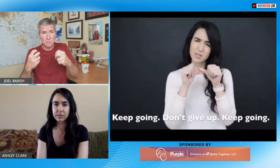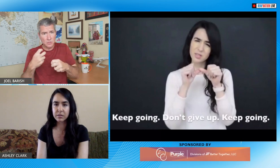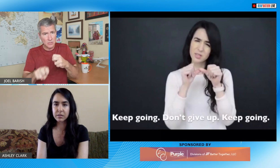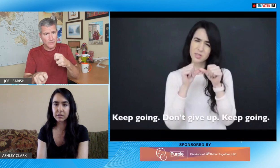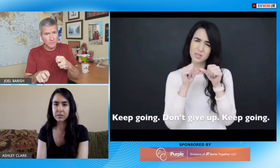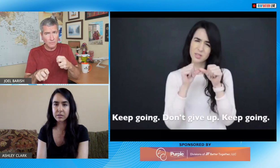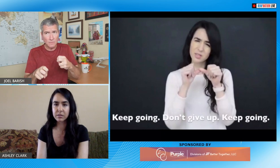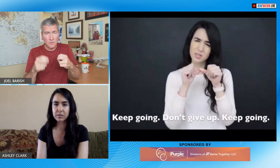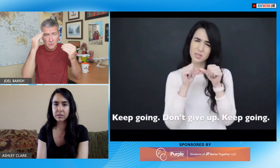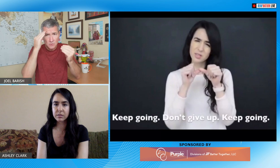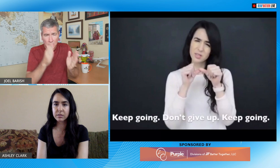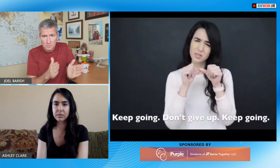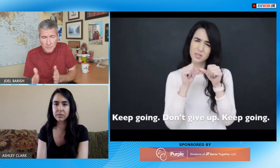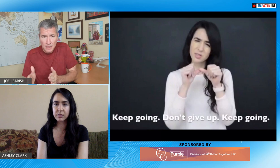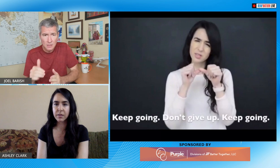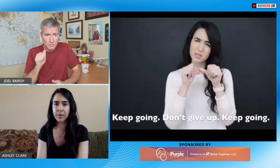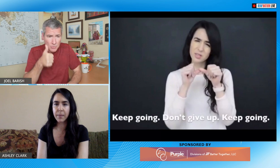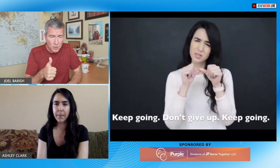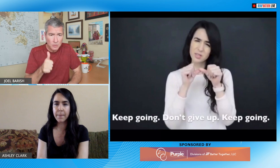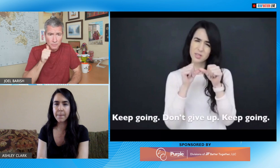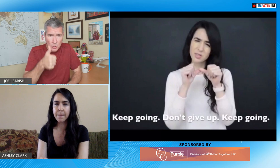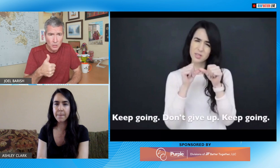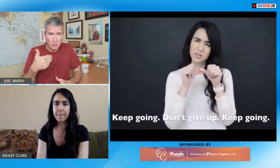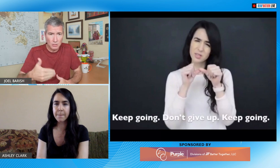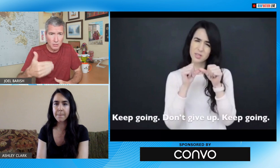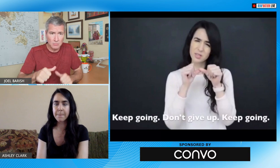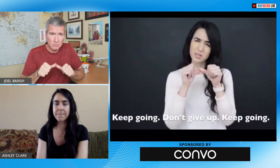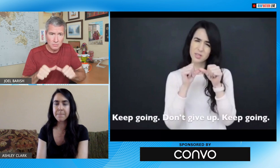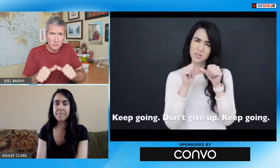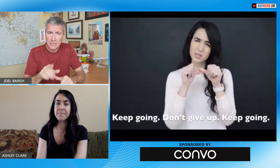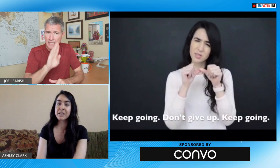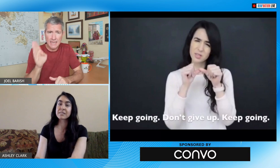is it tough to think about what's next you know what's my what's my post